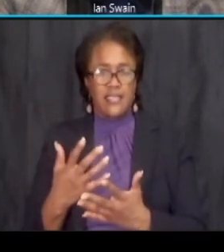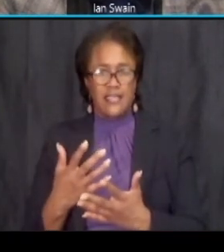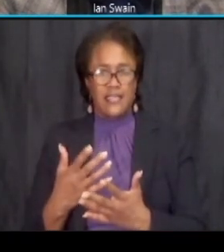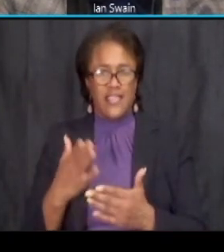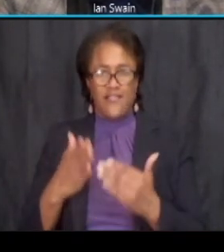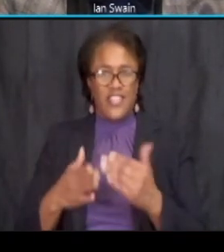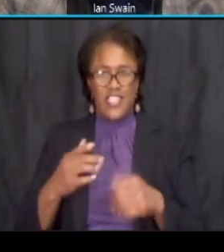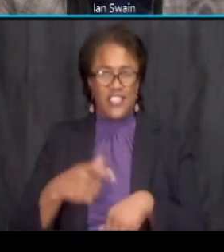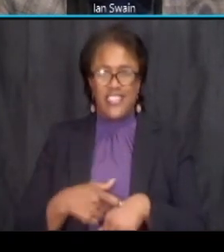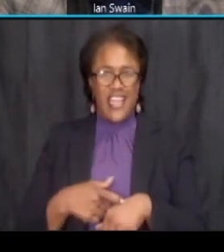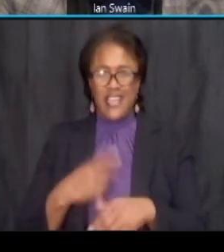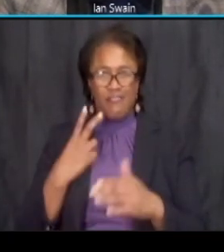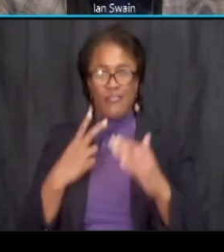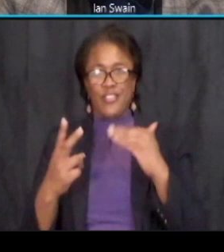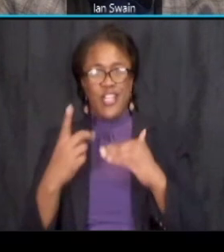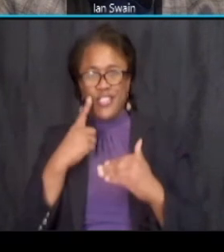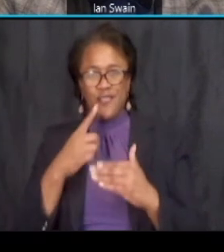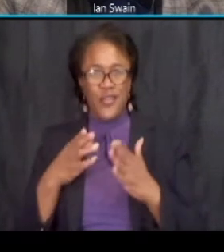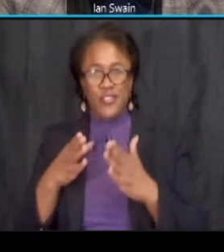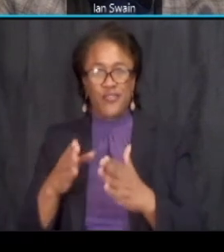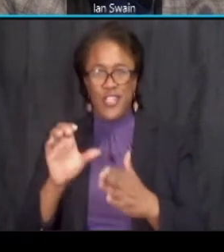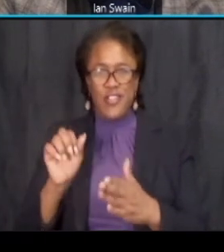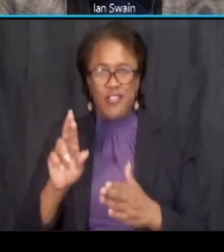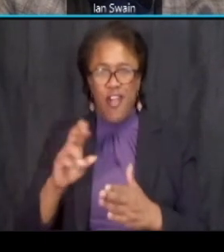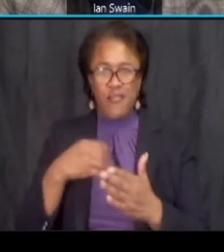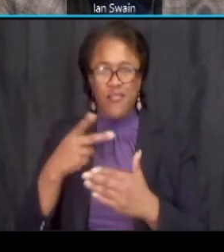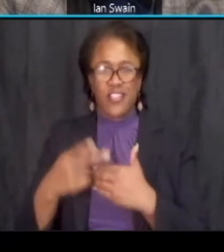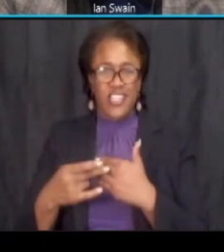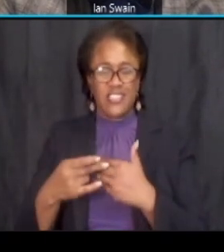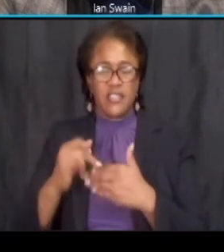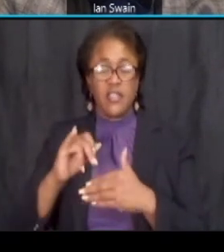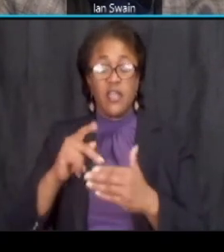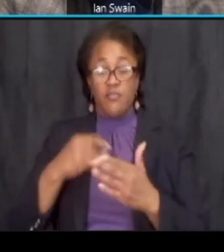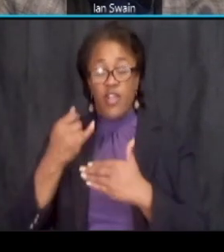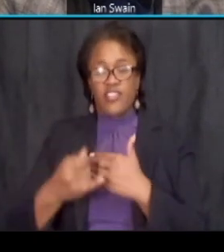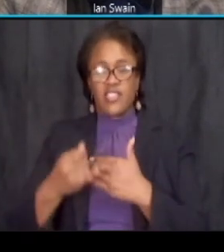time on the streetcar project at this point and would anything discontinue this project